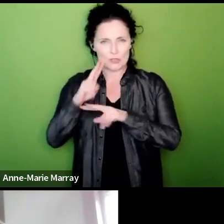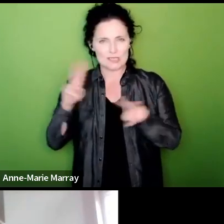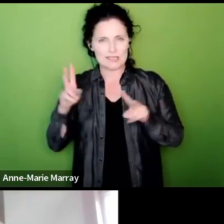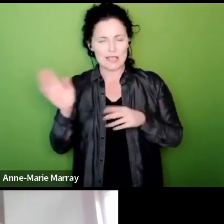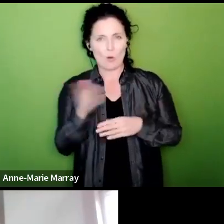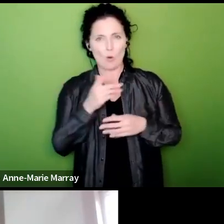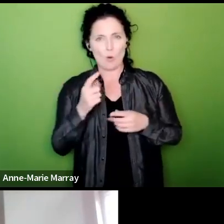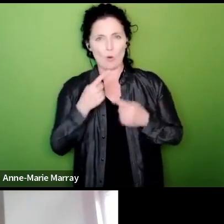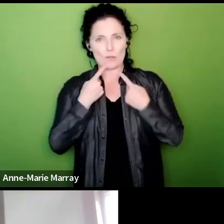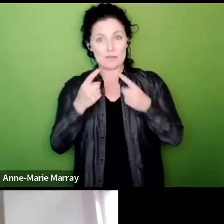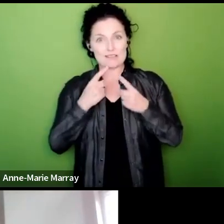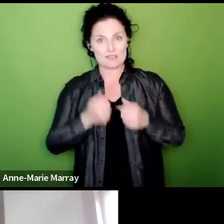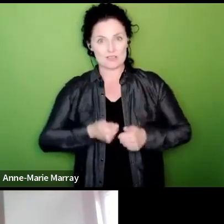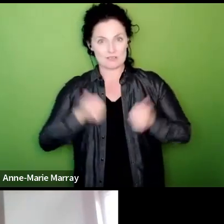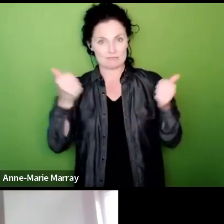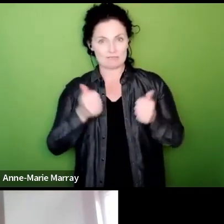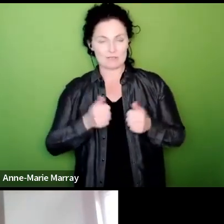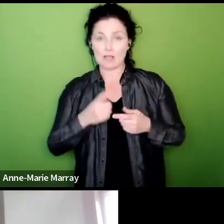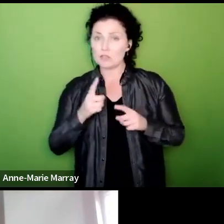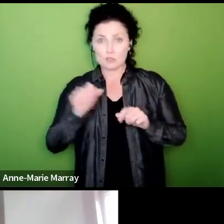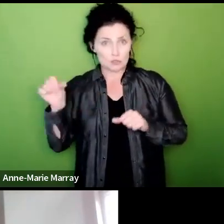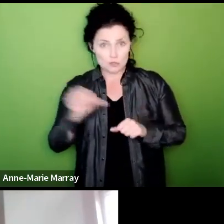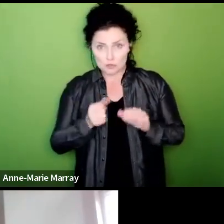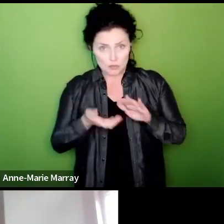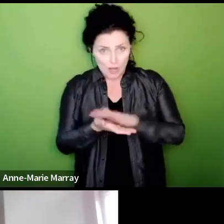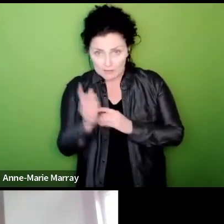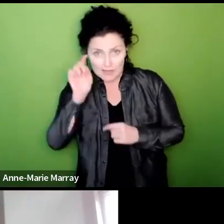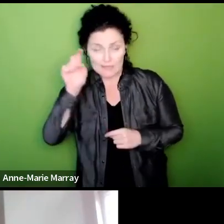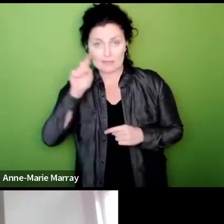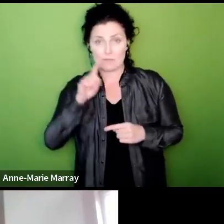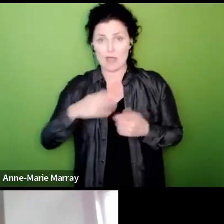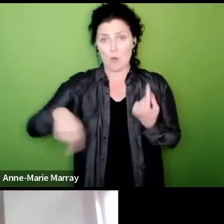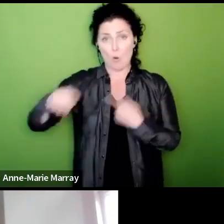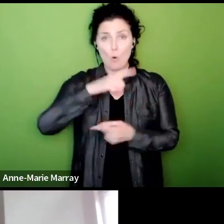shouldn't underestimate the solidarity that's coming in from the rest of the movement so I think